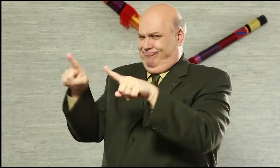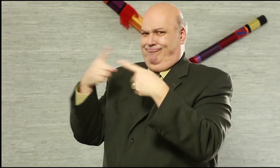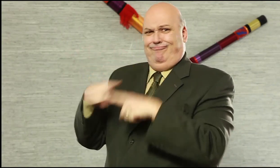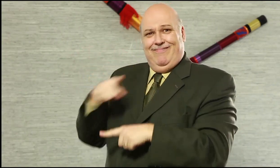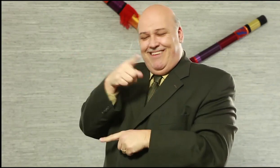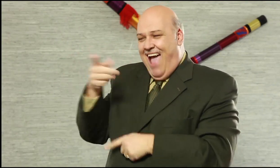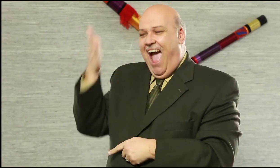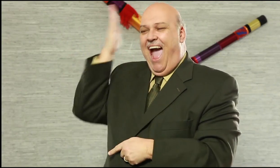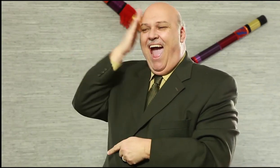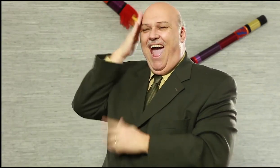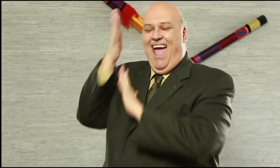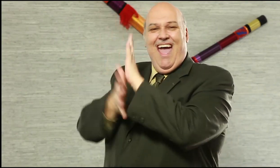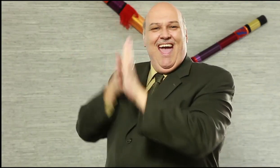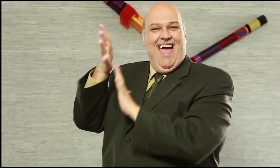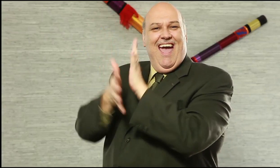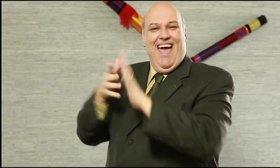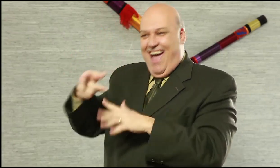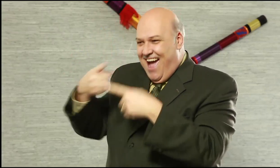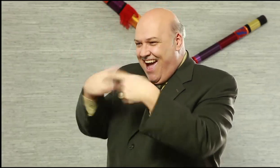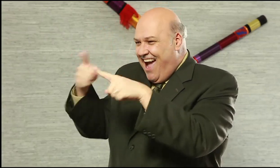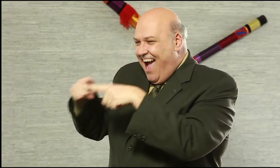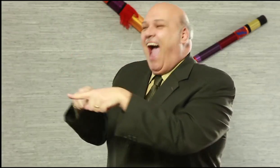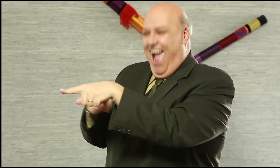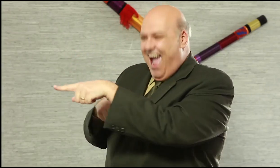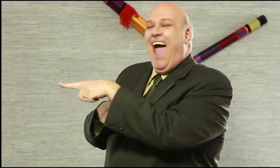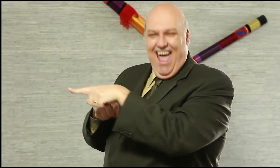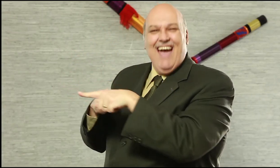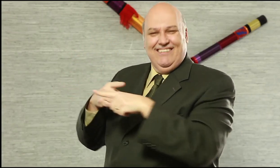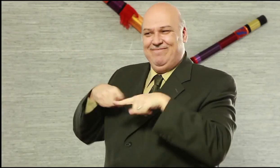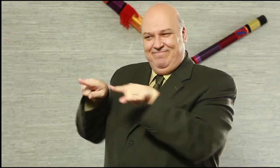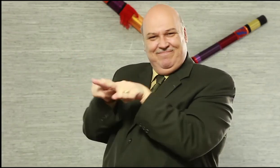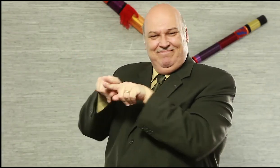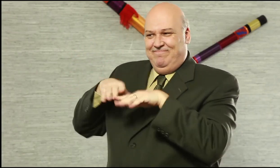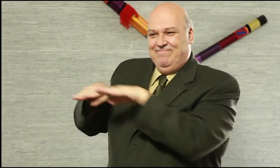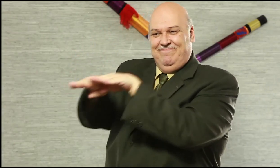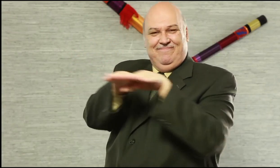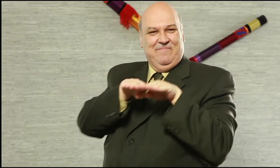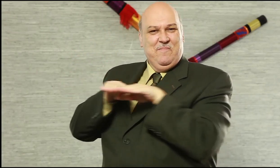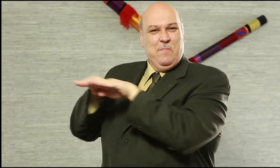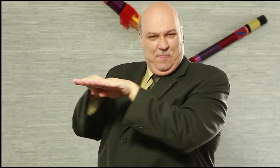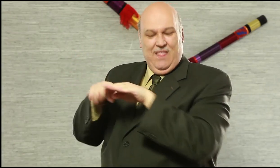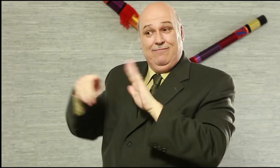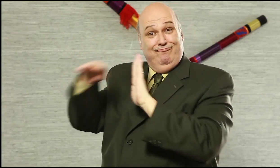When you have free time, we invite you